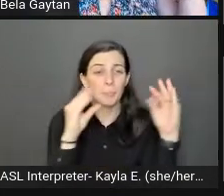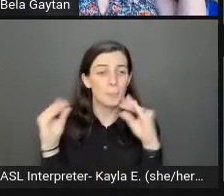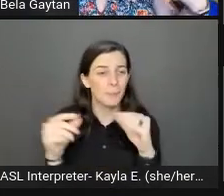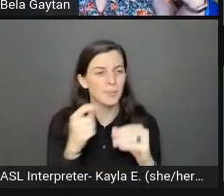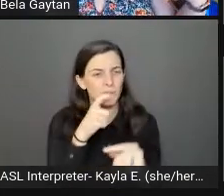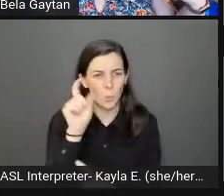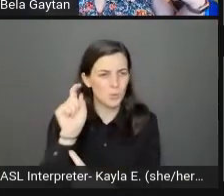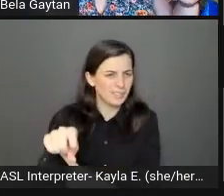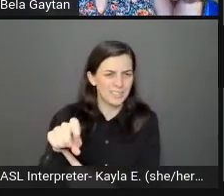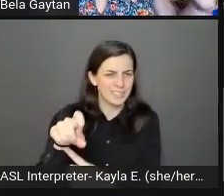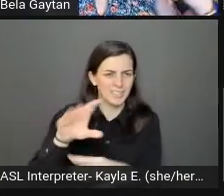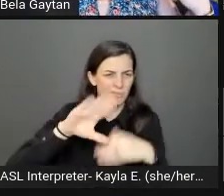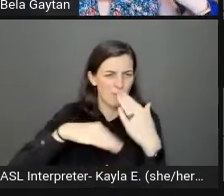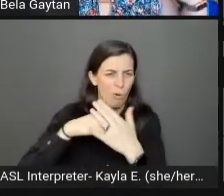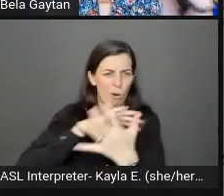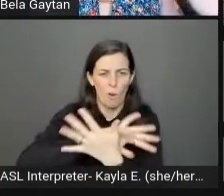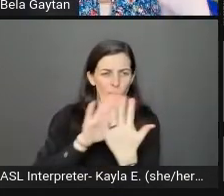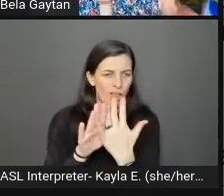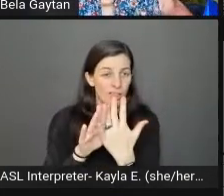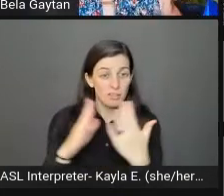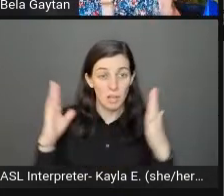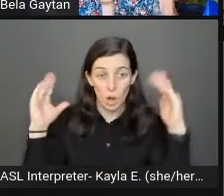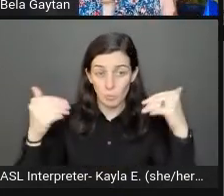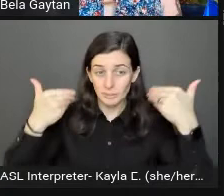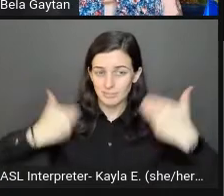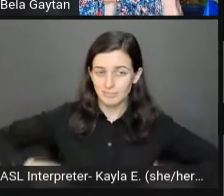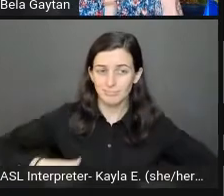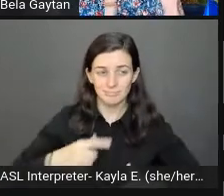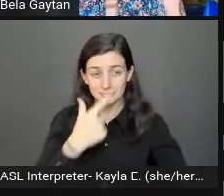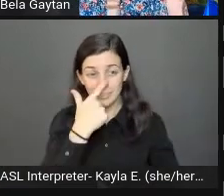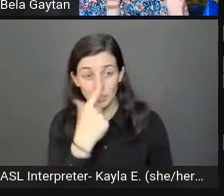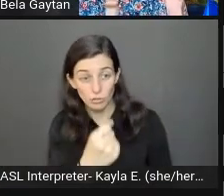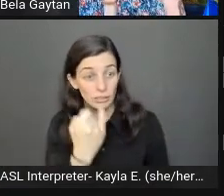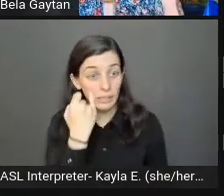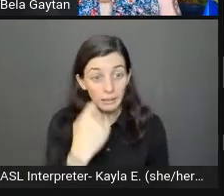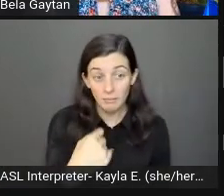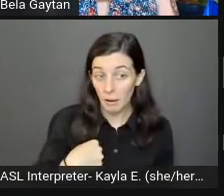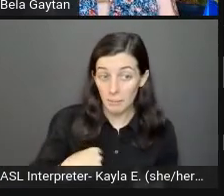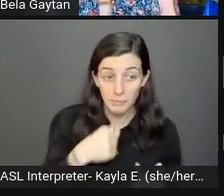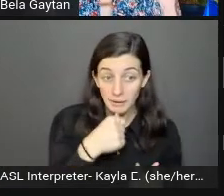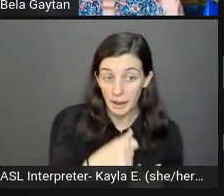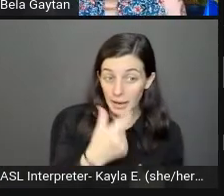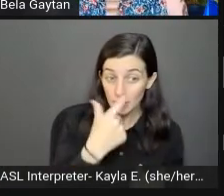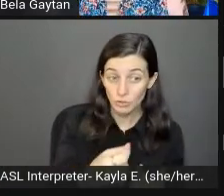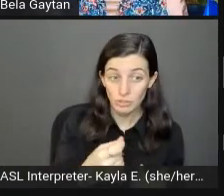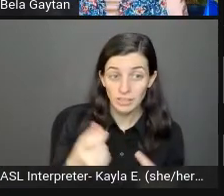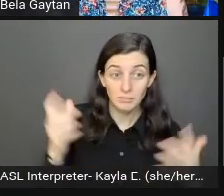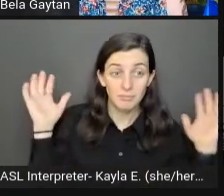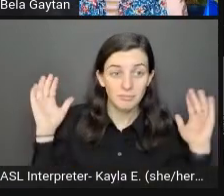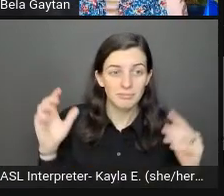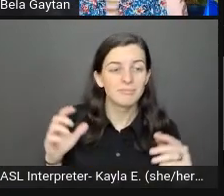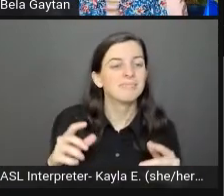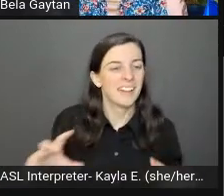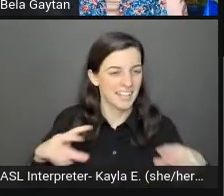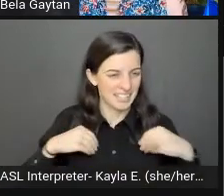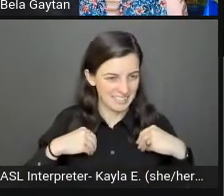Hopefully, I am animated and interesting enough, but if I'm not, I accept criticism and I will work on that.